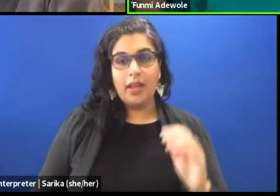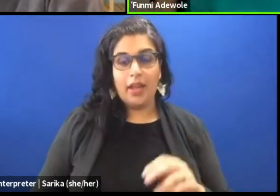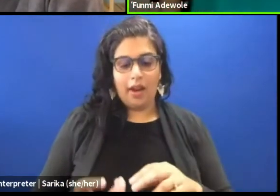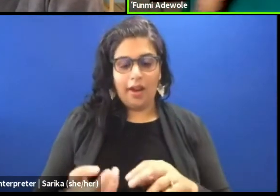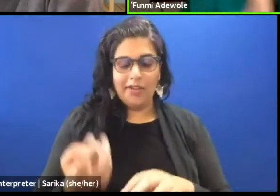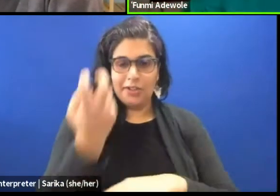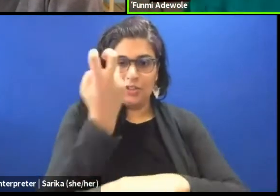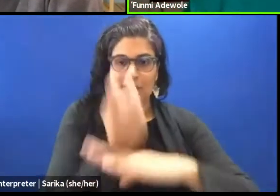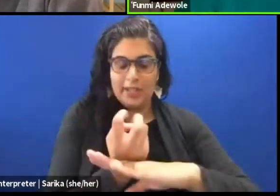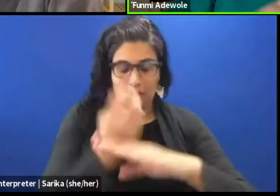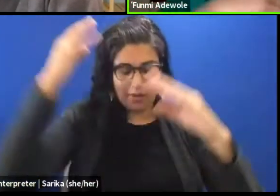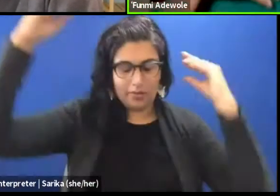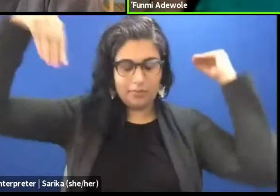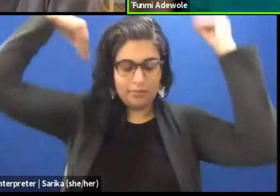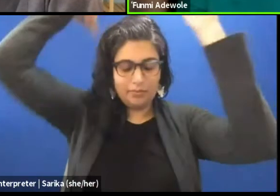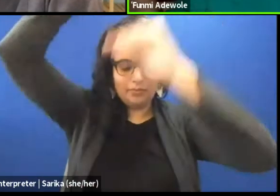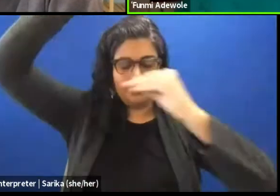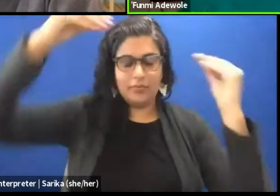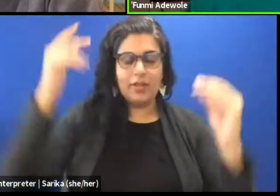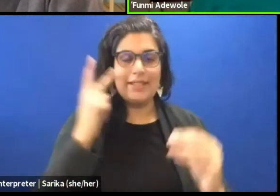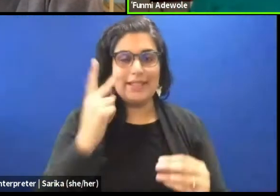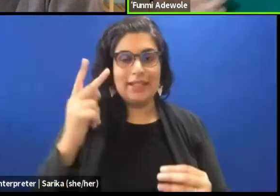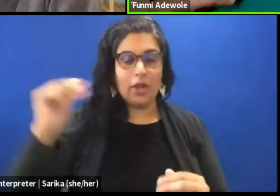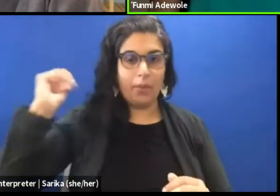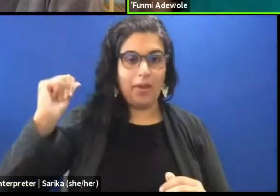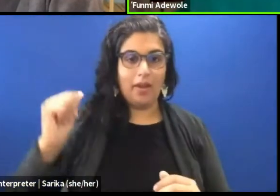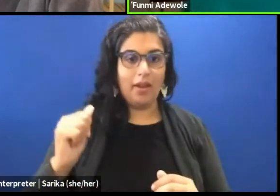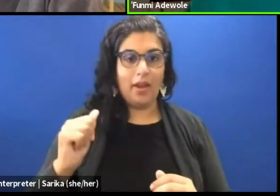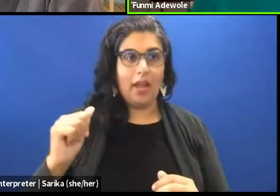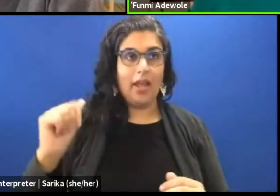and as the audience comes in and there is Opera music playing.